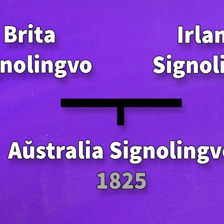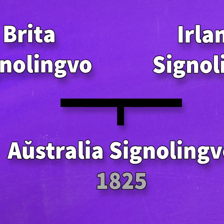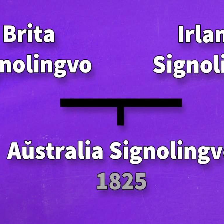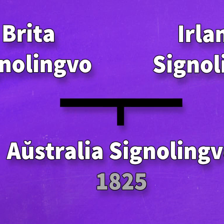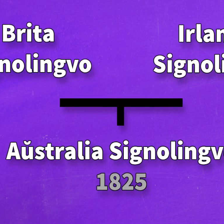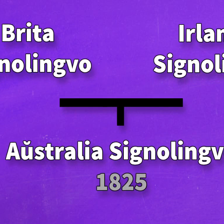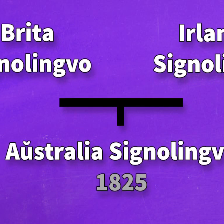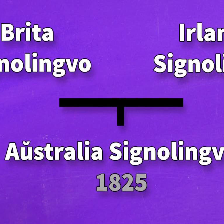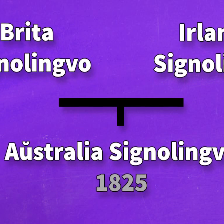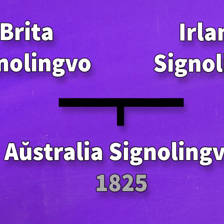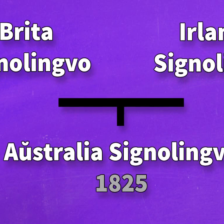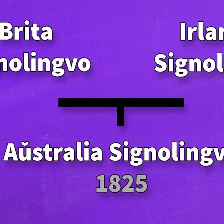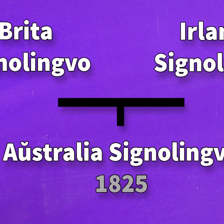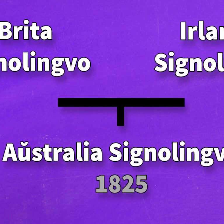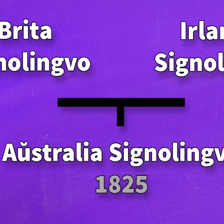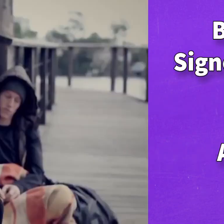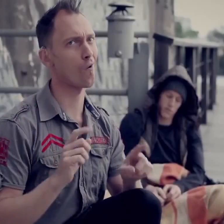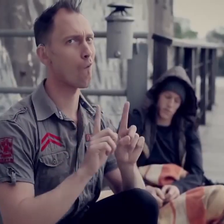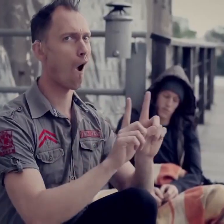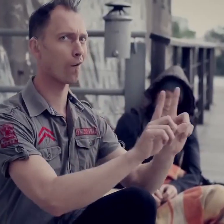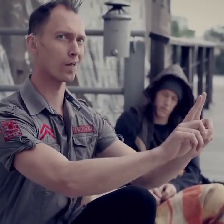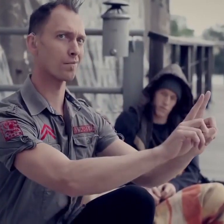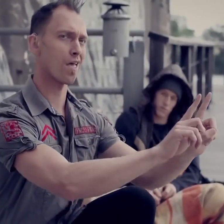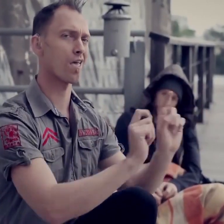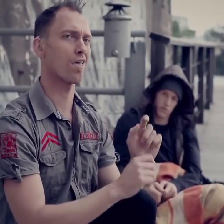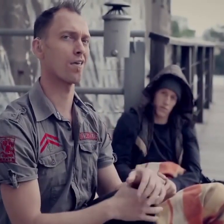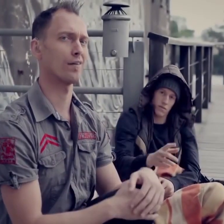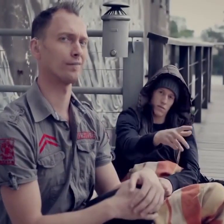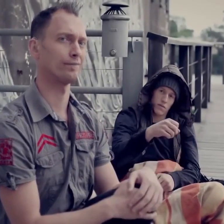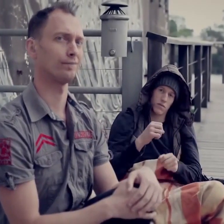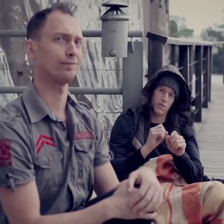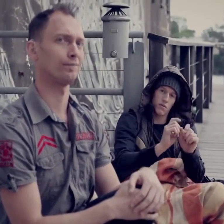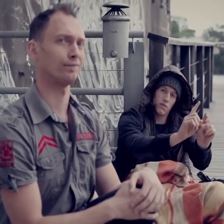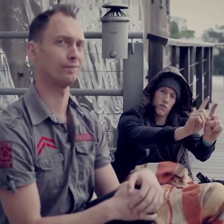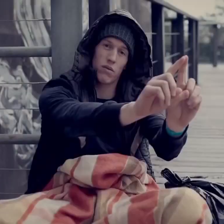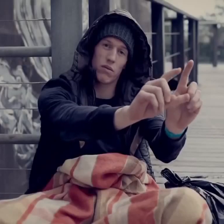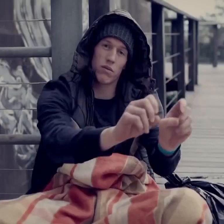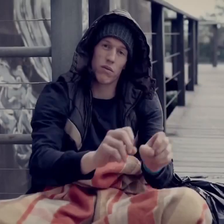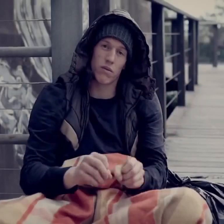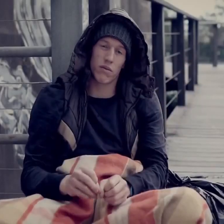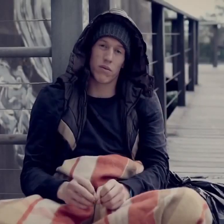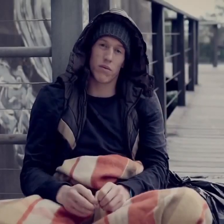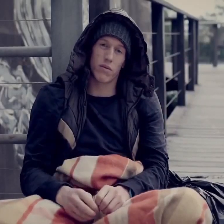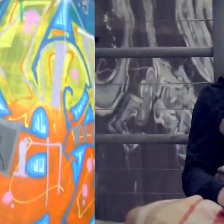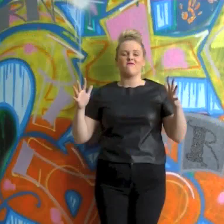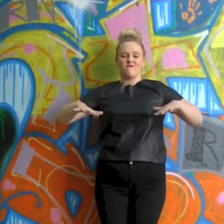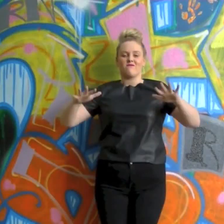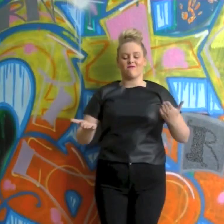during the 19th century. Although some people are inclined to call Auslan a dialect of the British sign-language